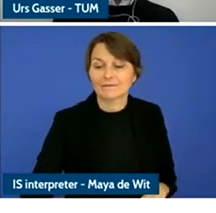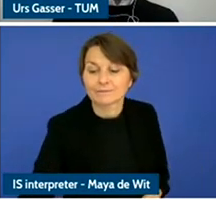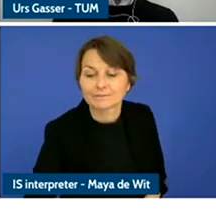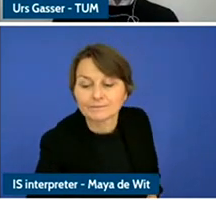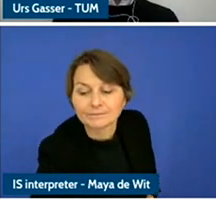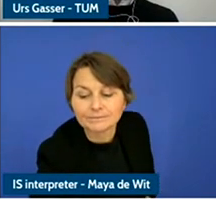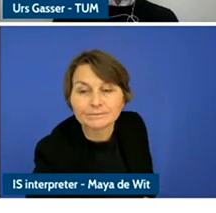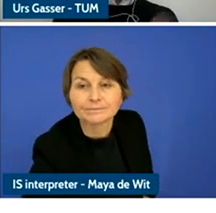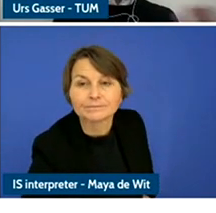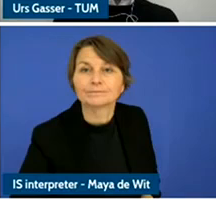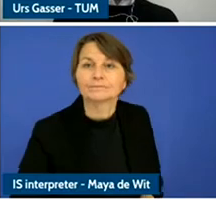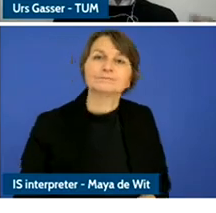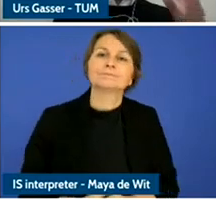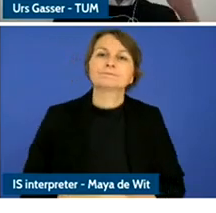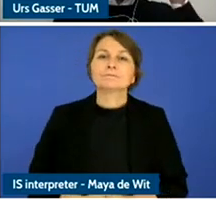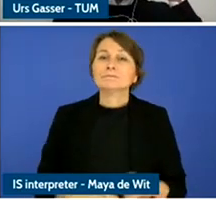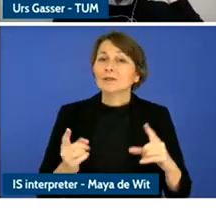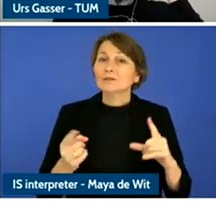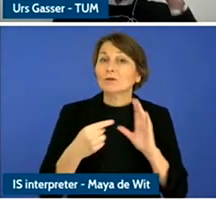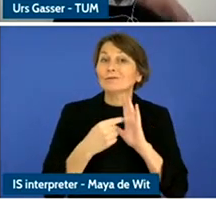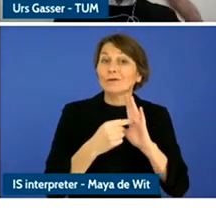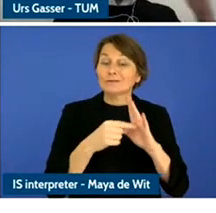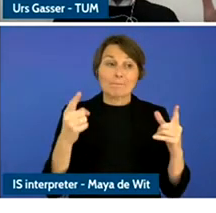hangout with friends or whether we are going to school or to work.